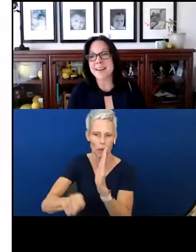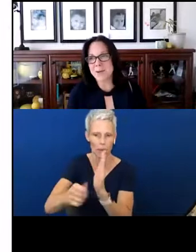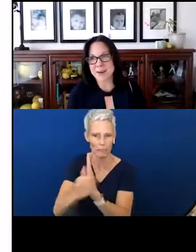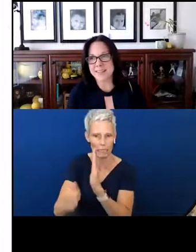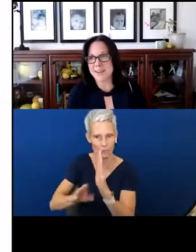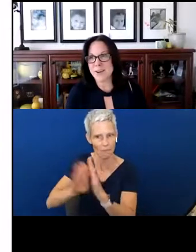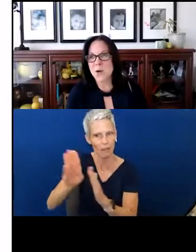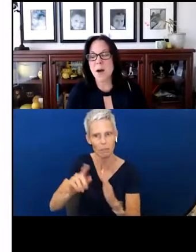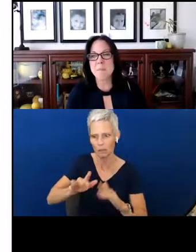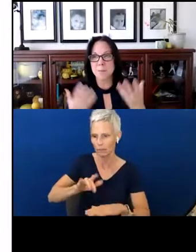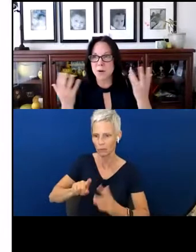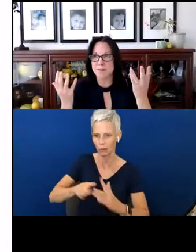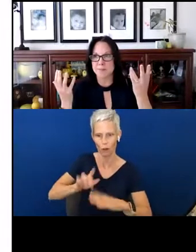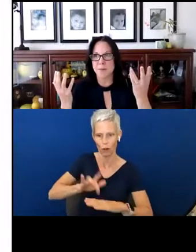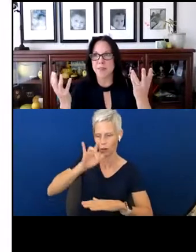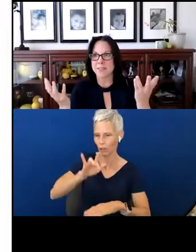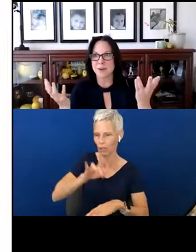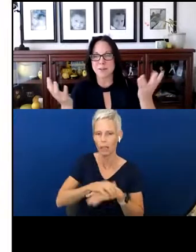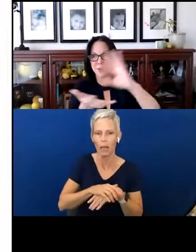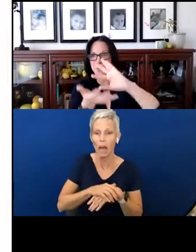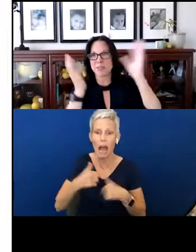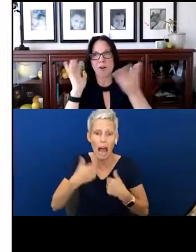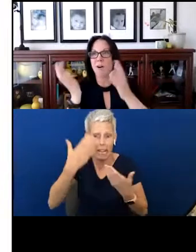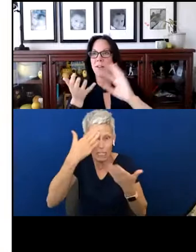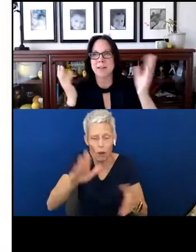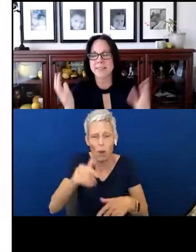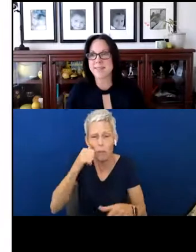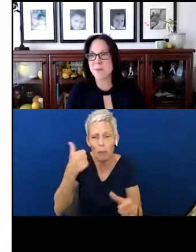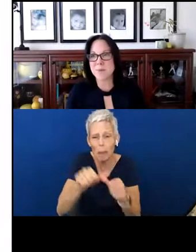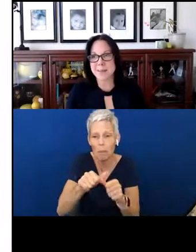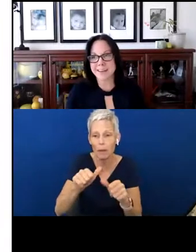what I didn't know. My book, remember that instruction book was all discombobulated.